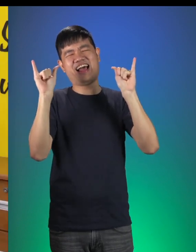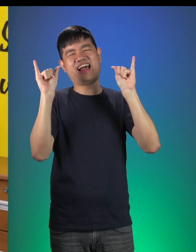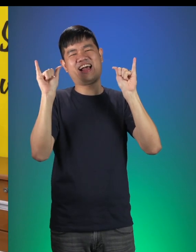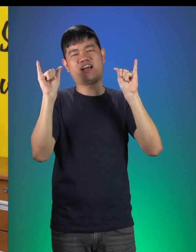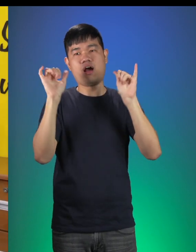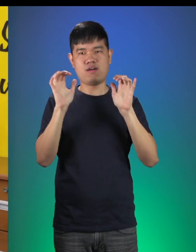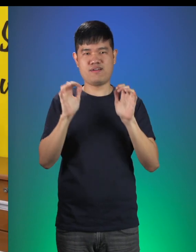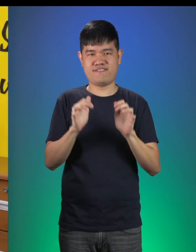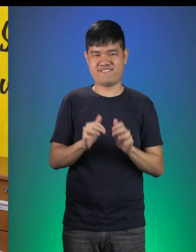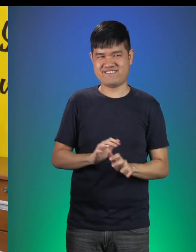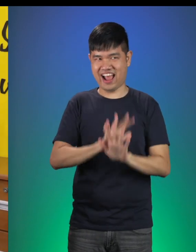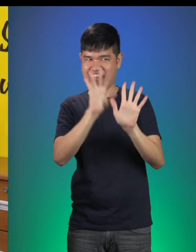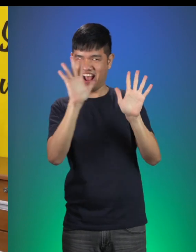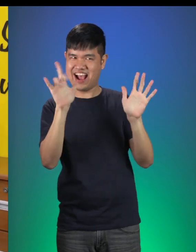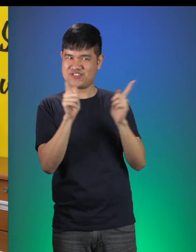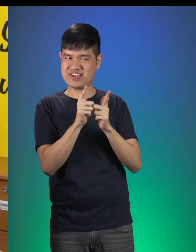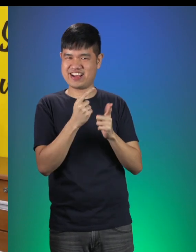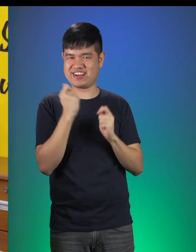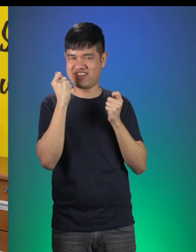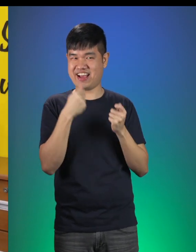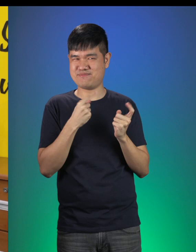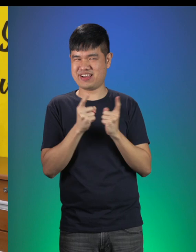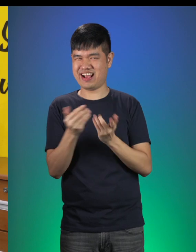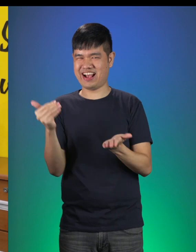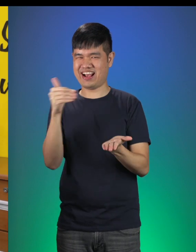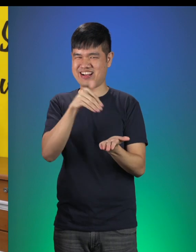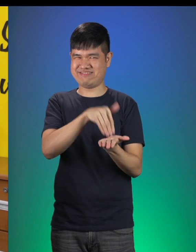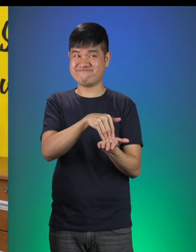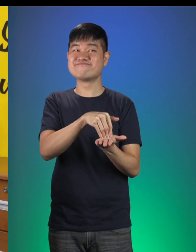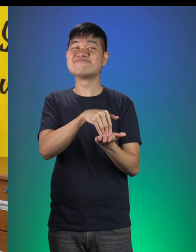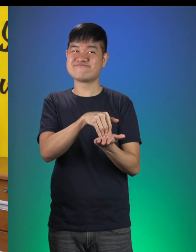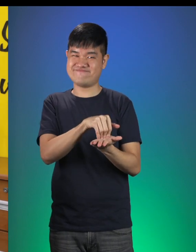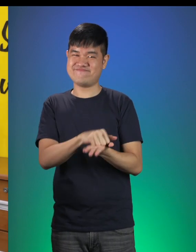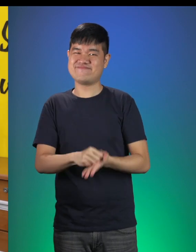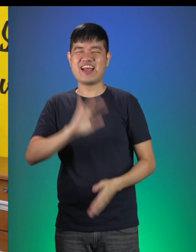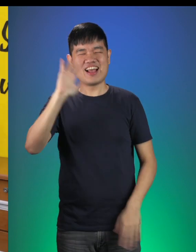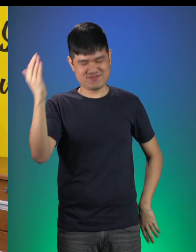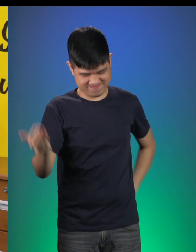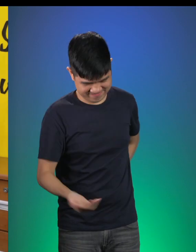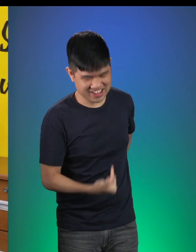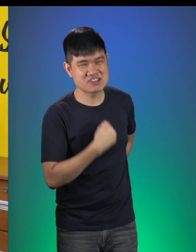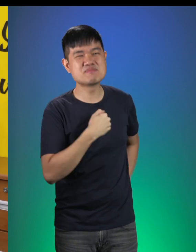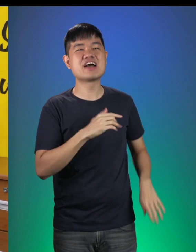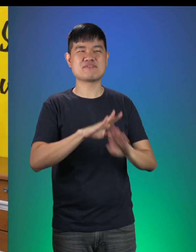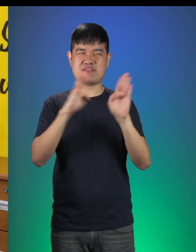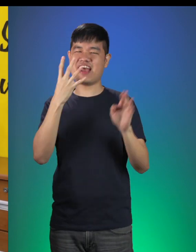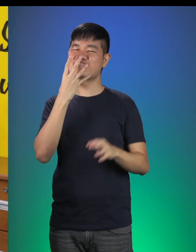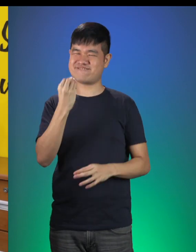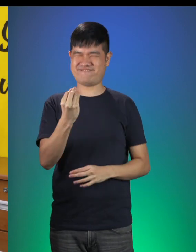BB Wolf: Little Red! We meet again! Yes! It is I, the Big Bad Wolf!